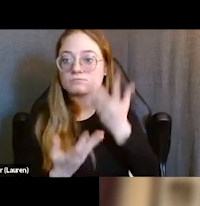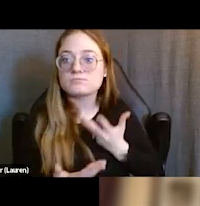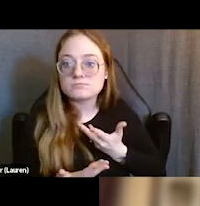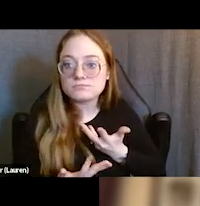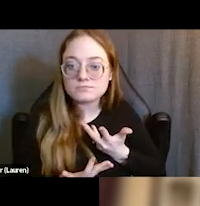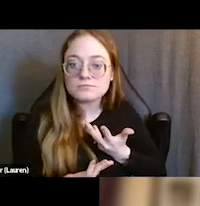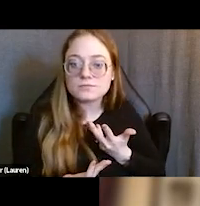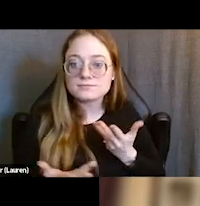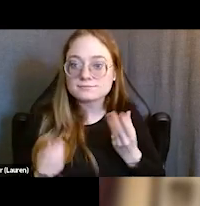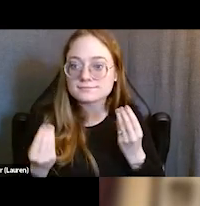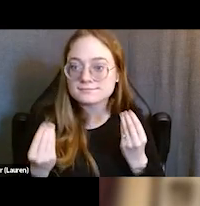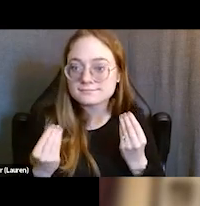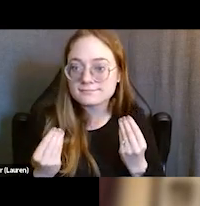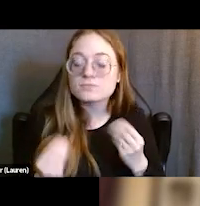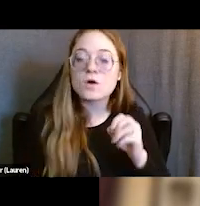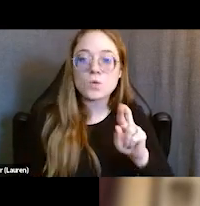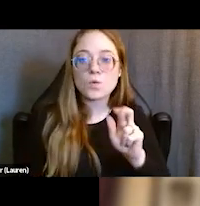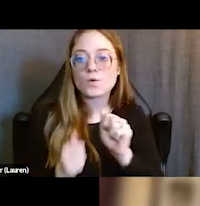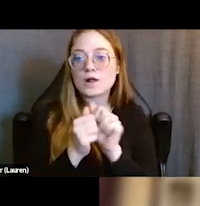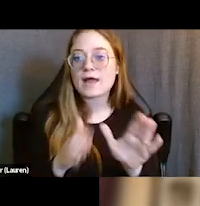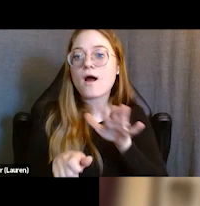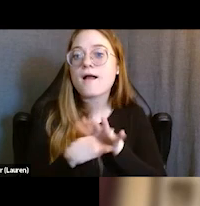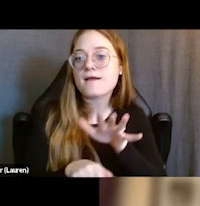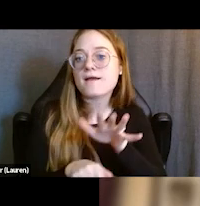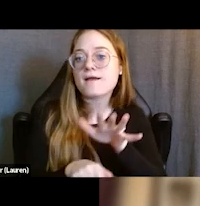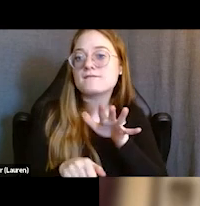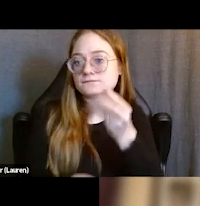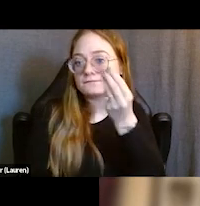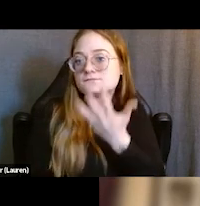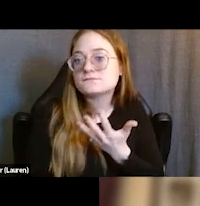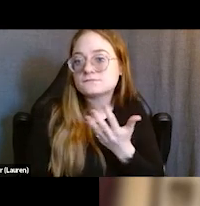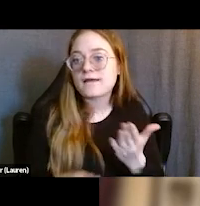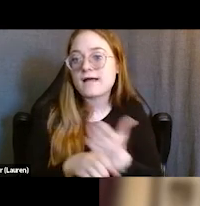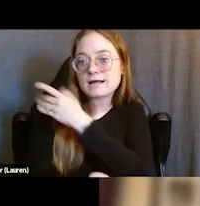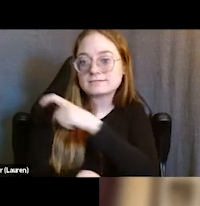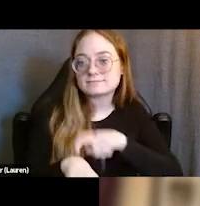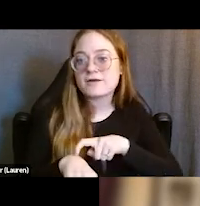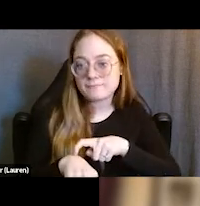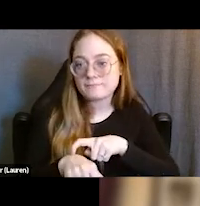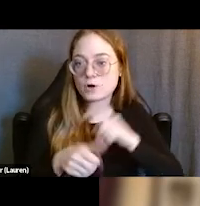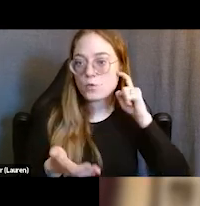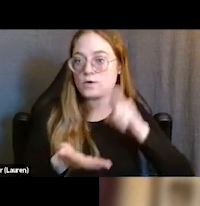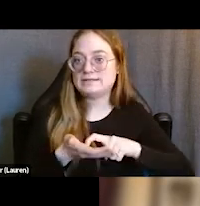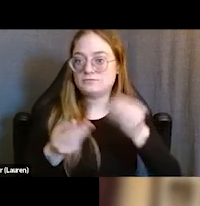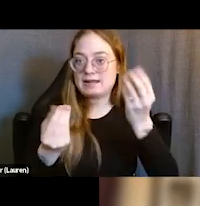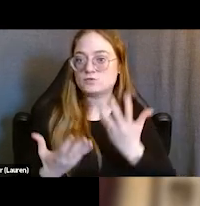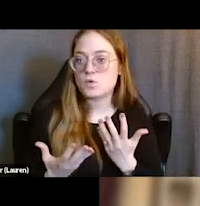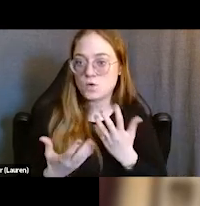or at least not with enough advanced notice to our staff to be able to connect with these TAY